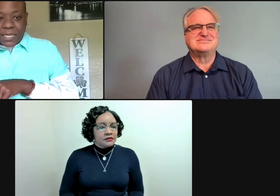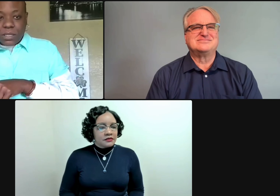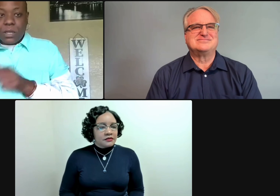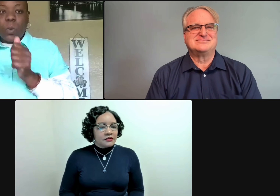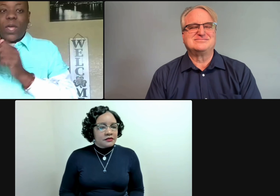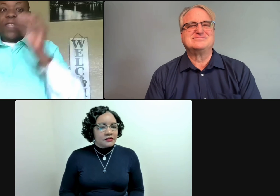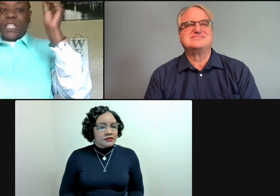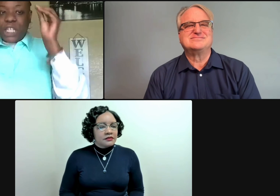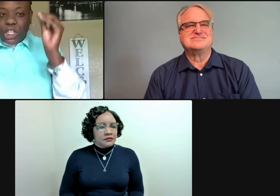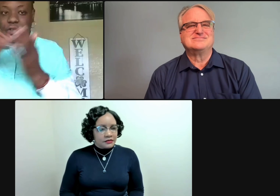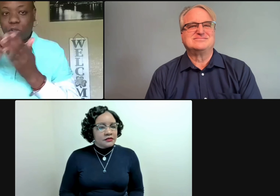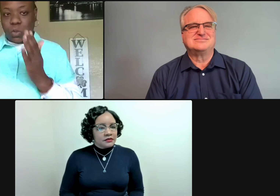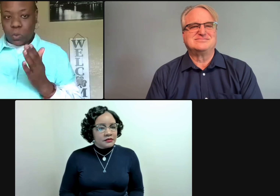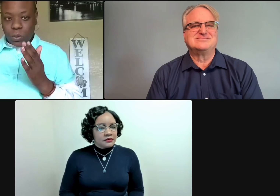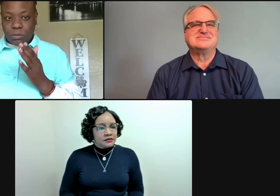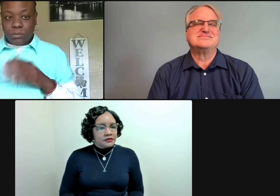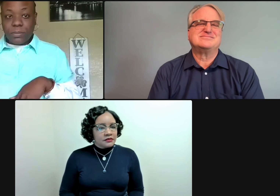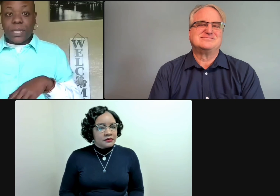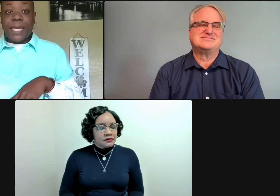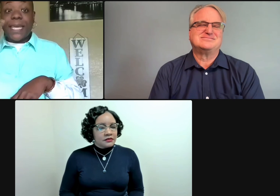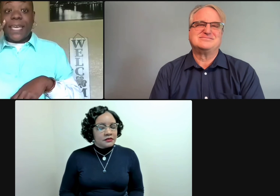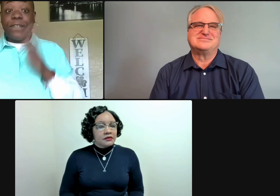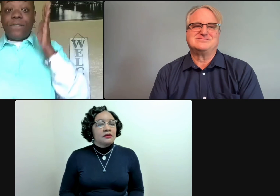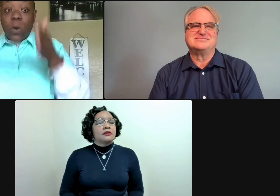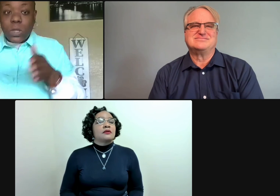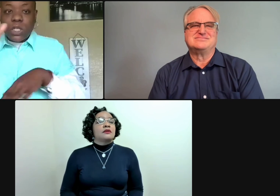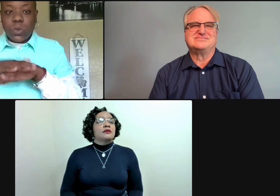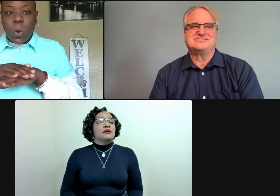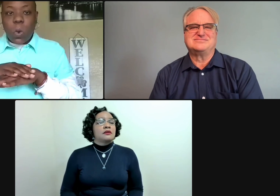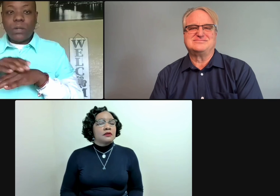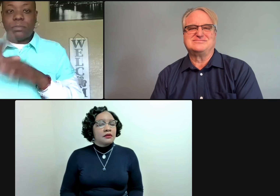but actually tasked with teaching the students.